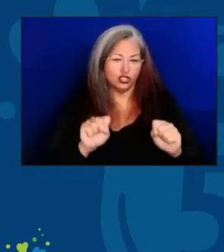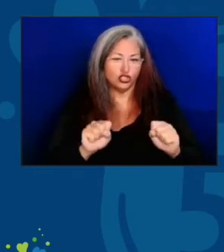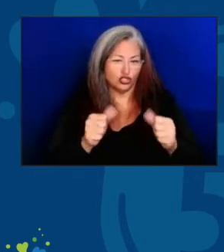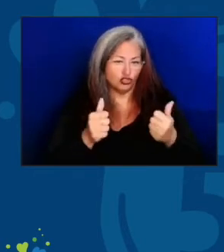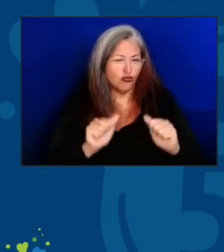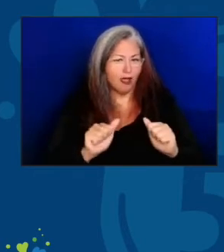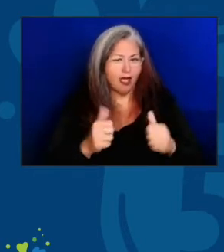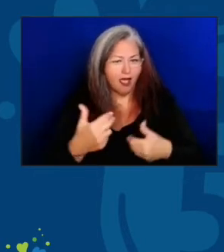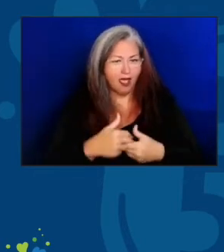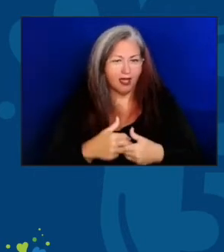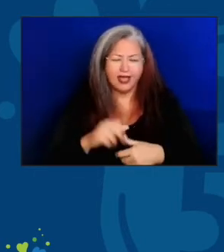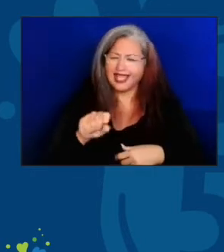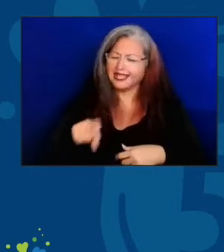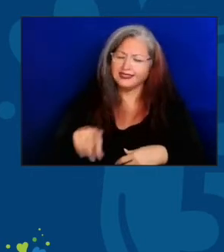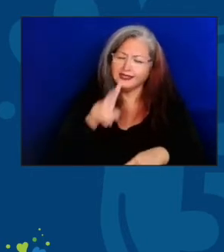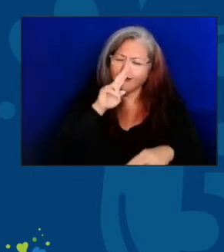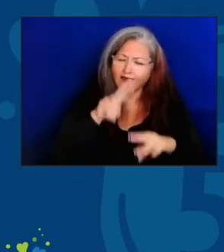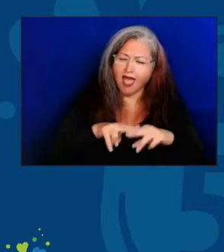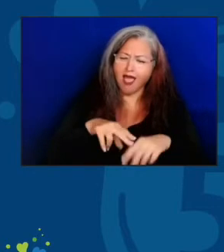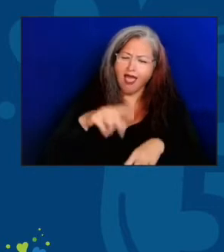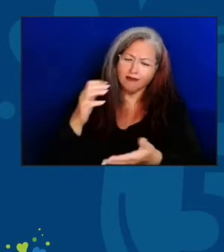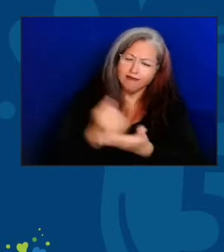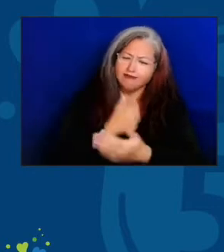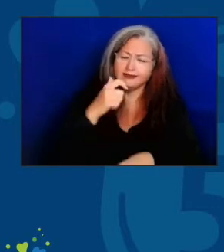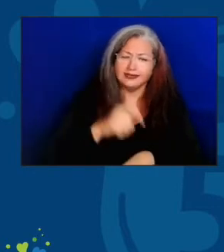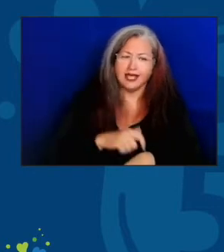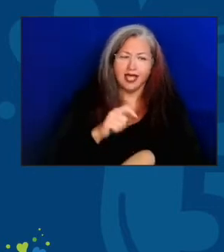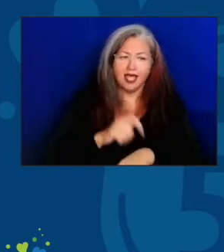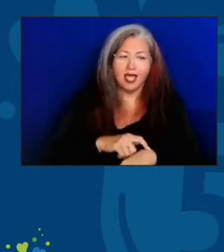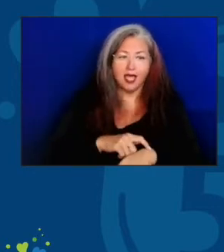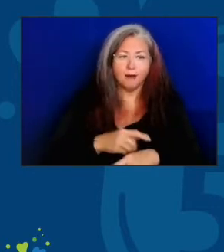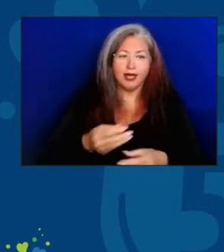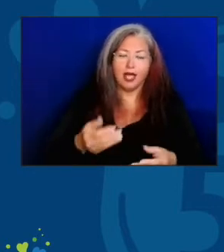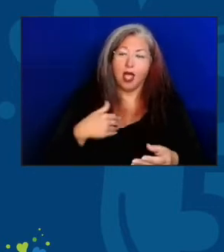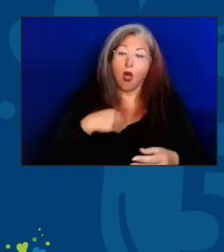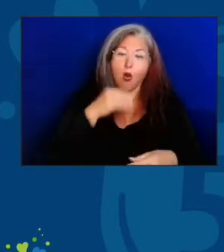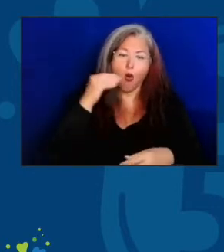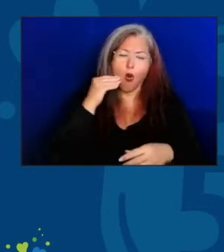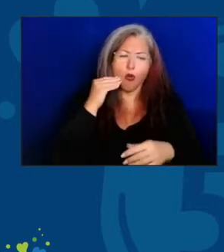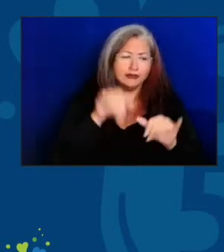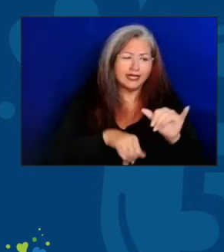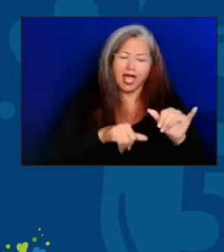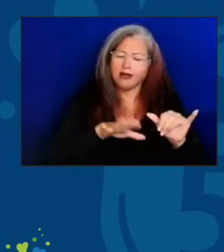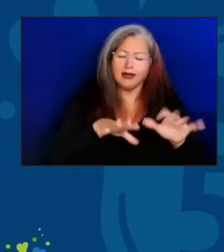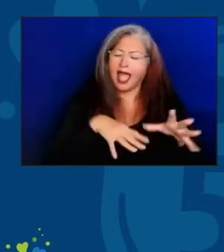I mean, it's just a fun time. It gets us out of the house and we feel a part of something.